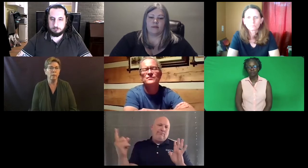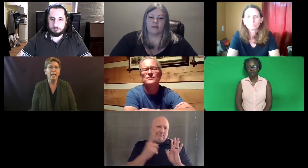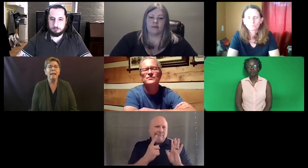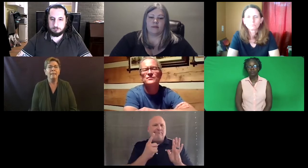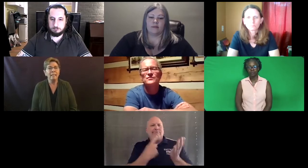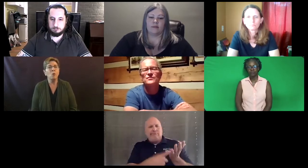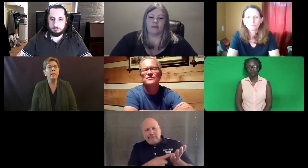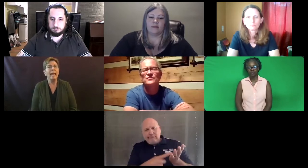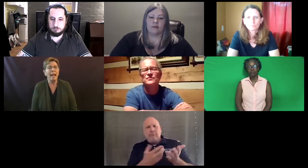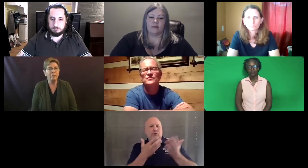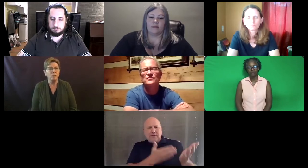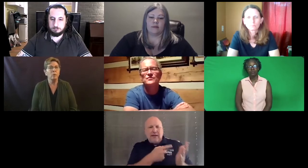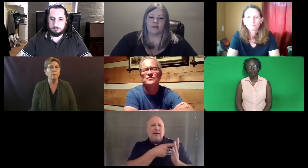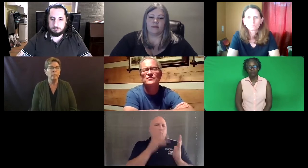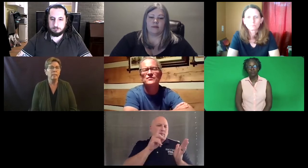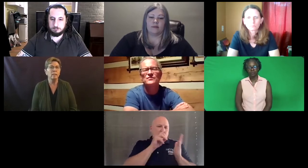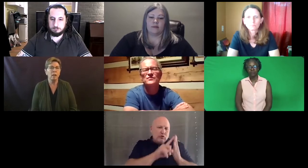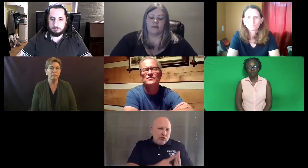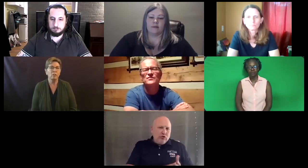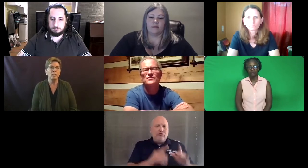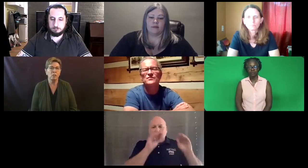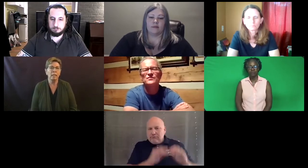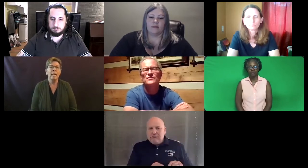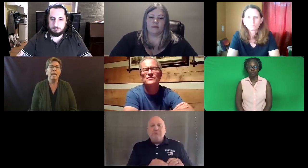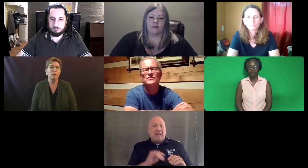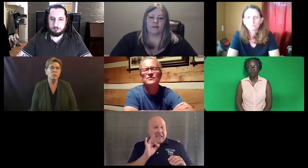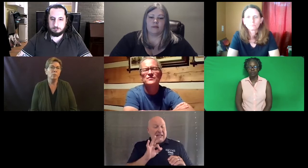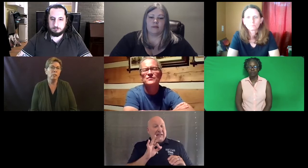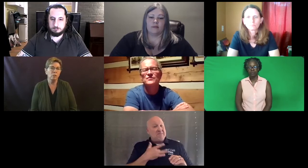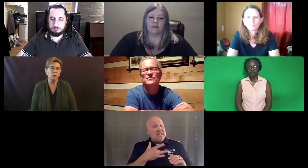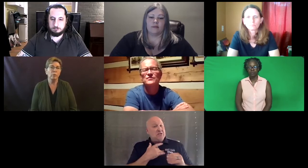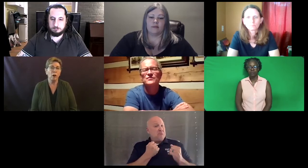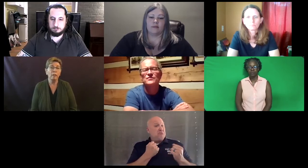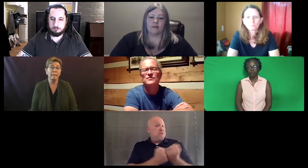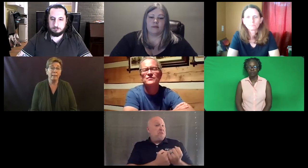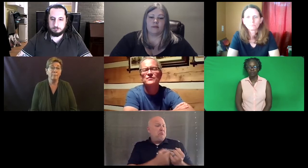That's going to have to bring to the conversation and do research regarding that.